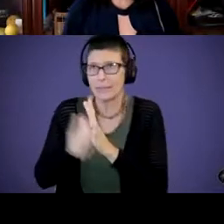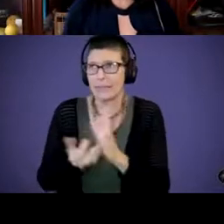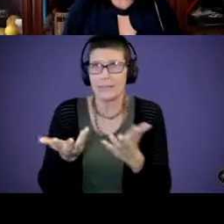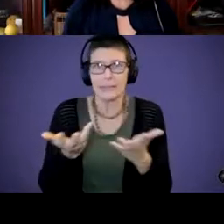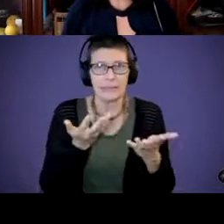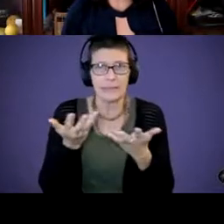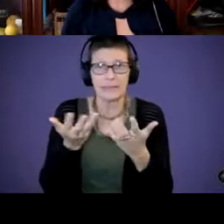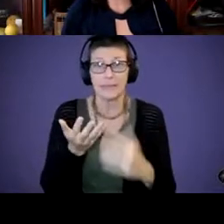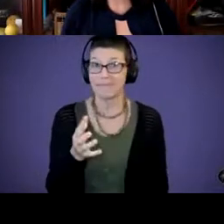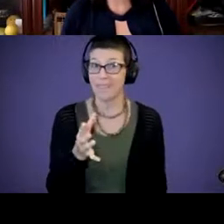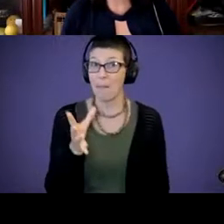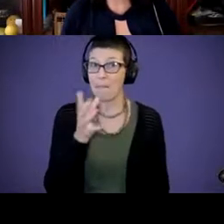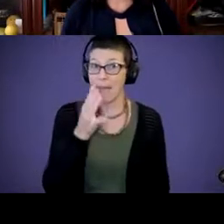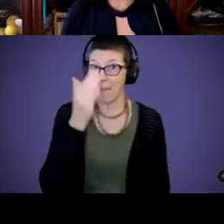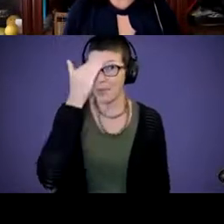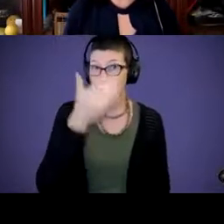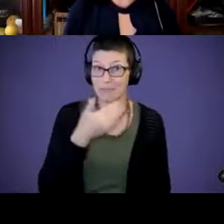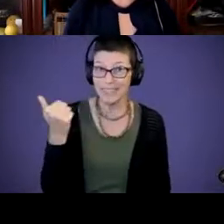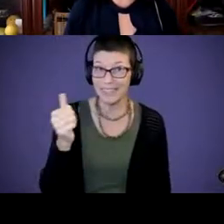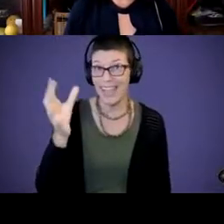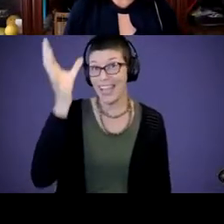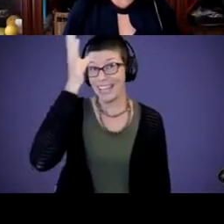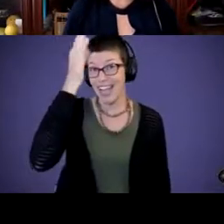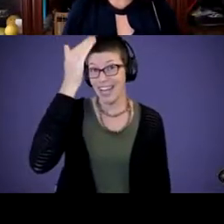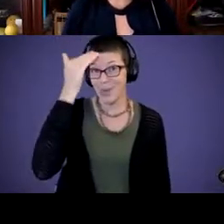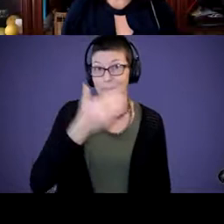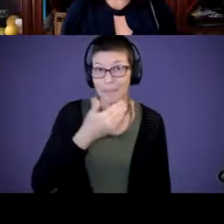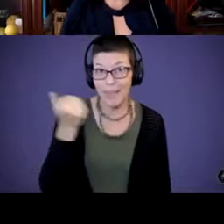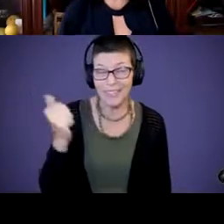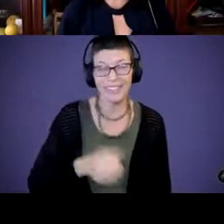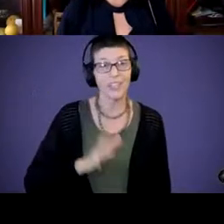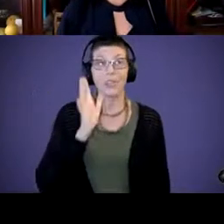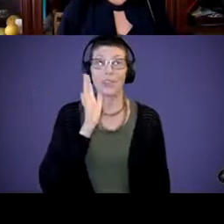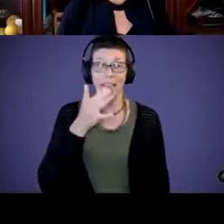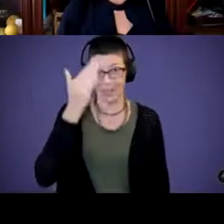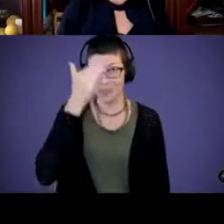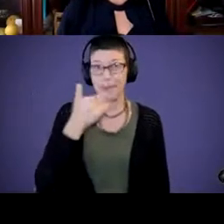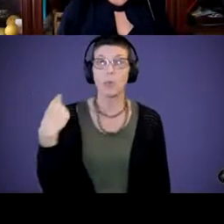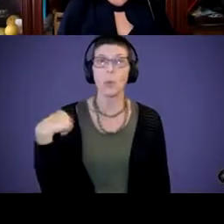best, daddy knows best, granny knows best. We're spending 24/7 with these babies.